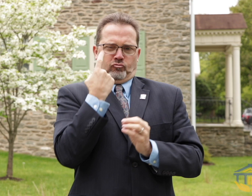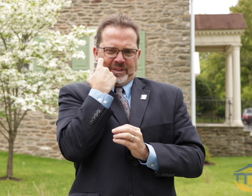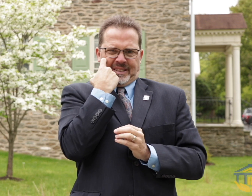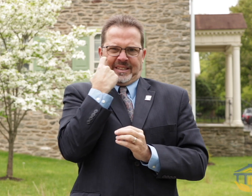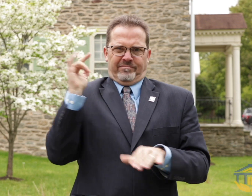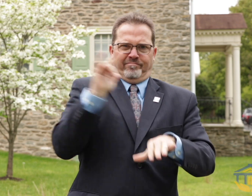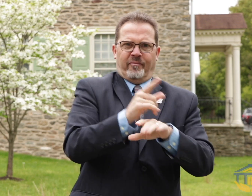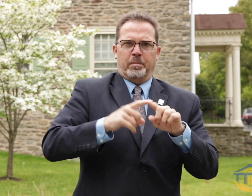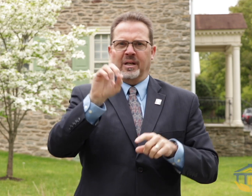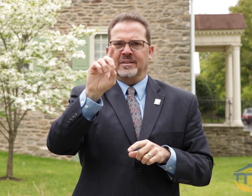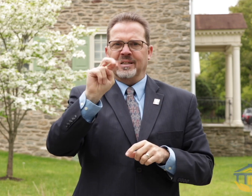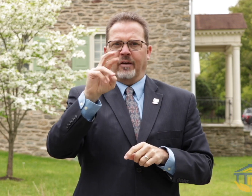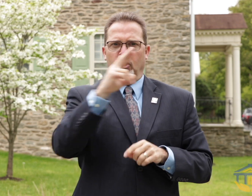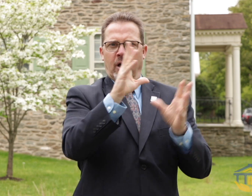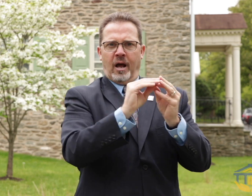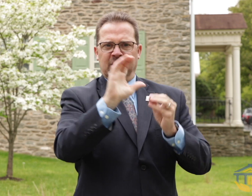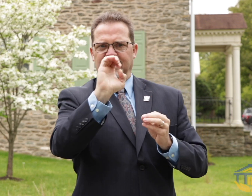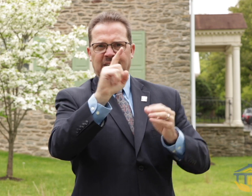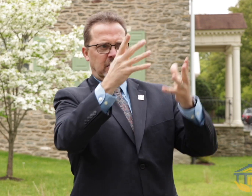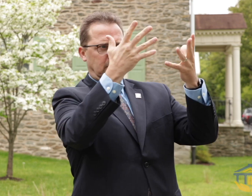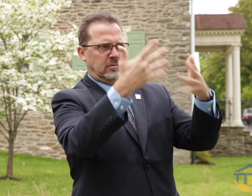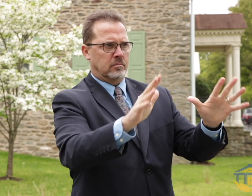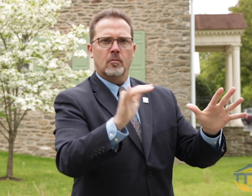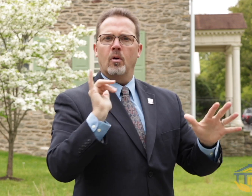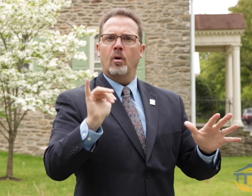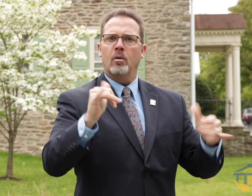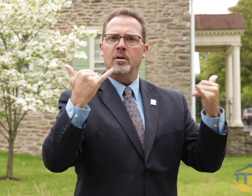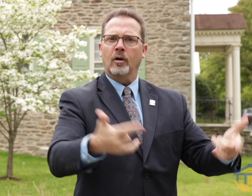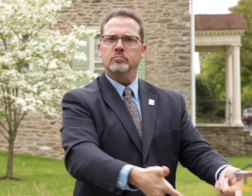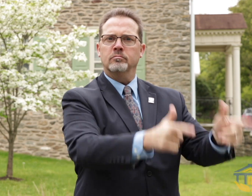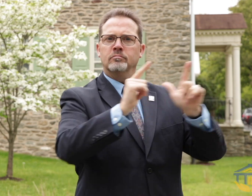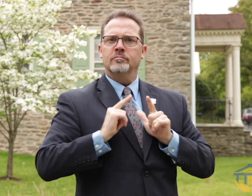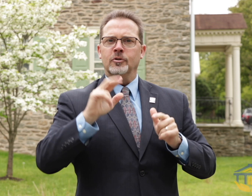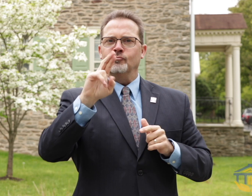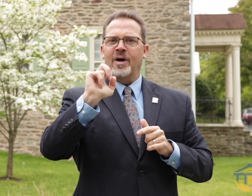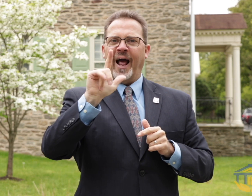and I just came back from the conference this year in Denver, Colorado. Being at